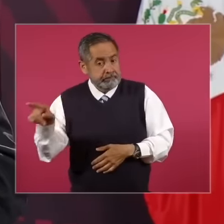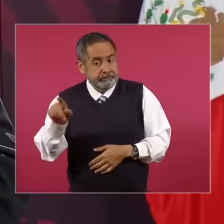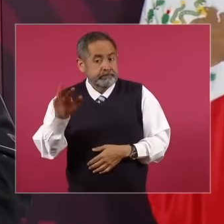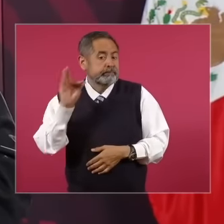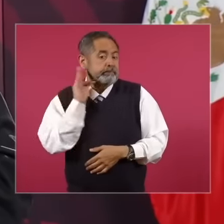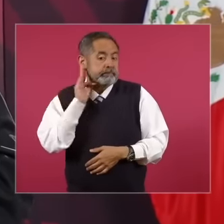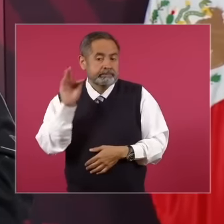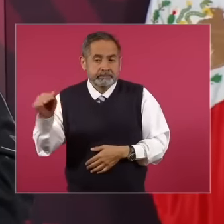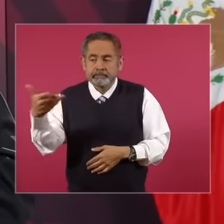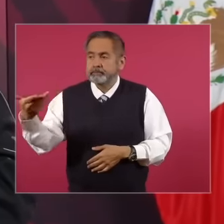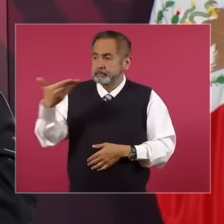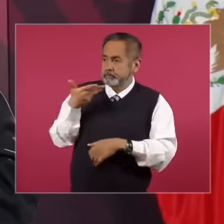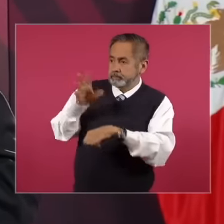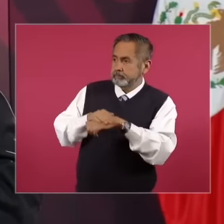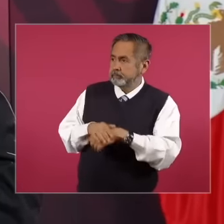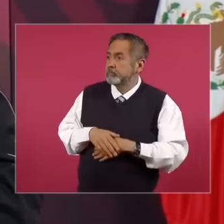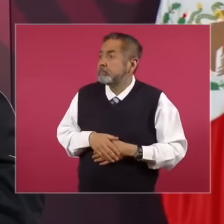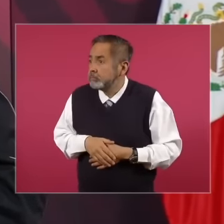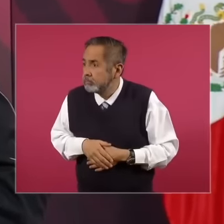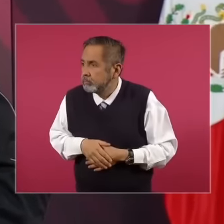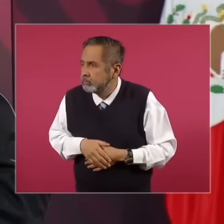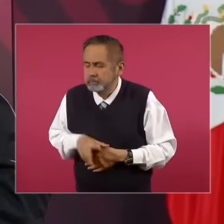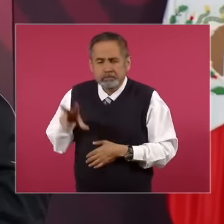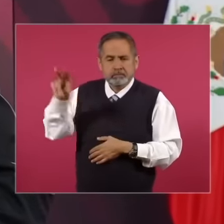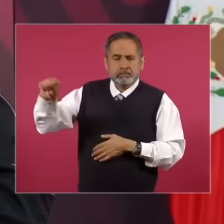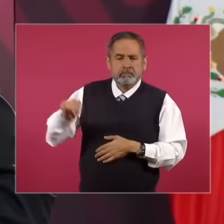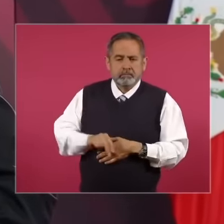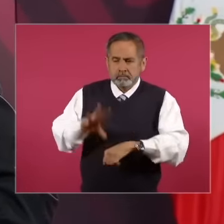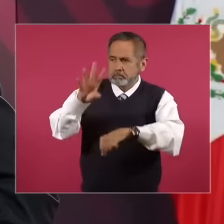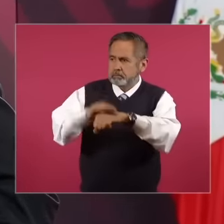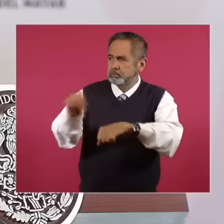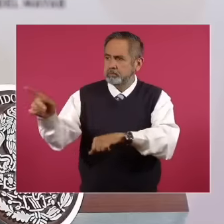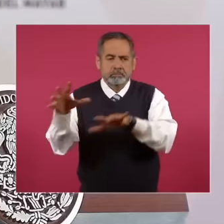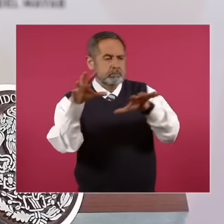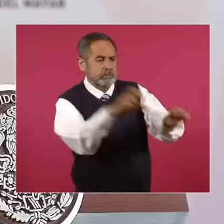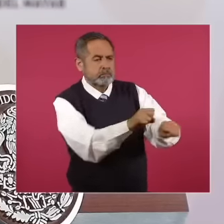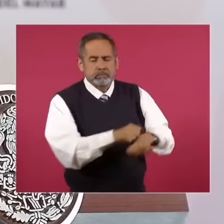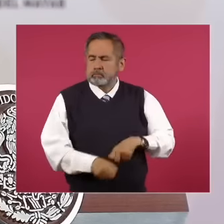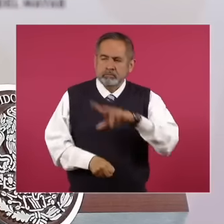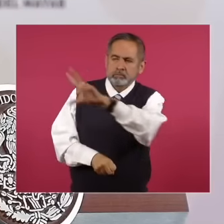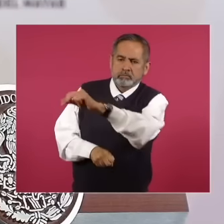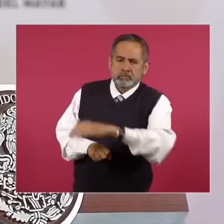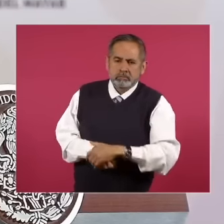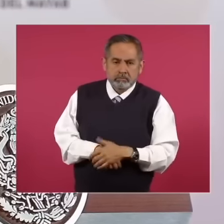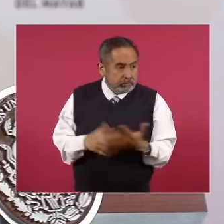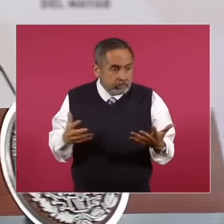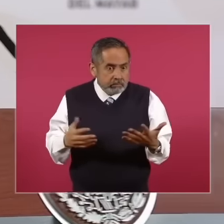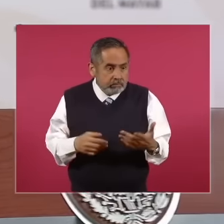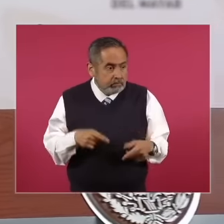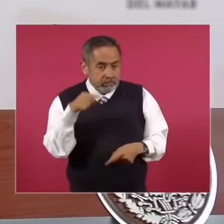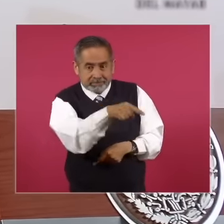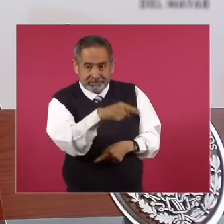did not authorize it and the second shooter